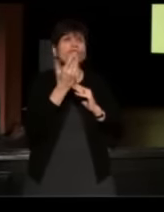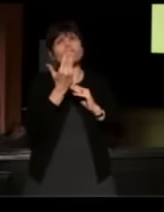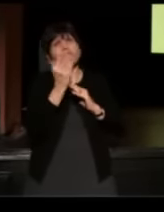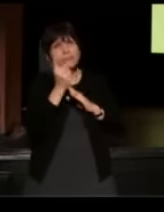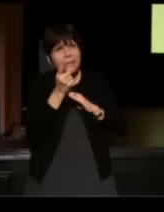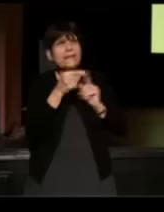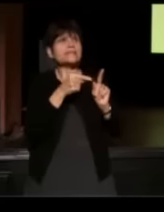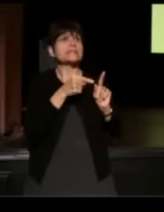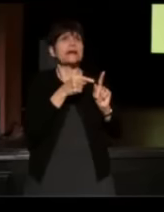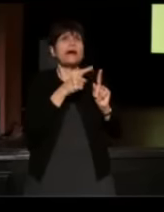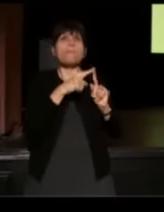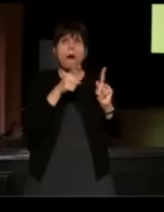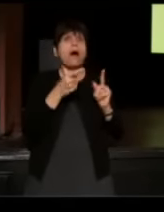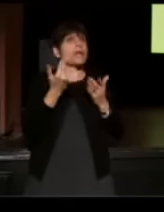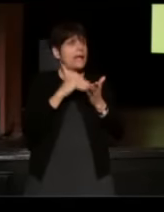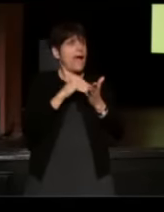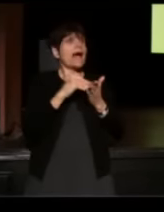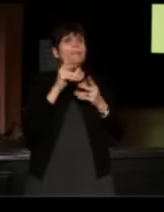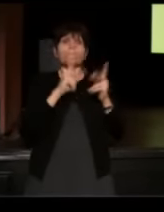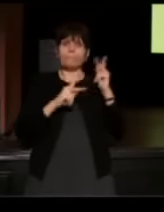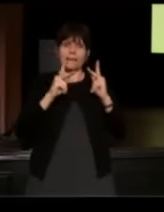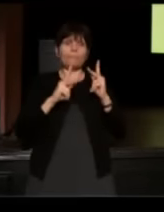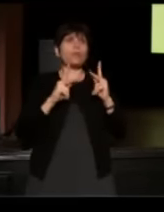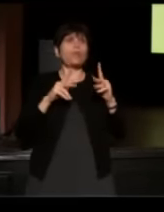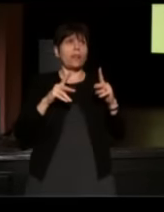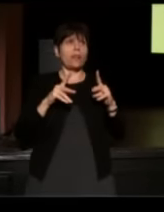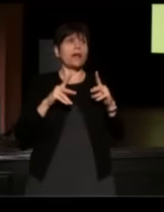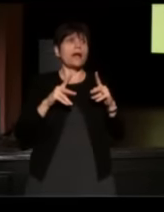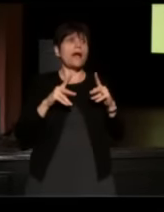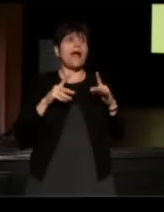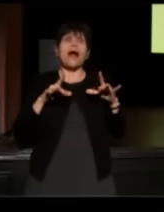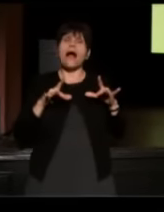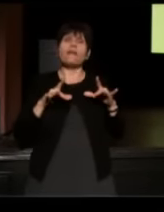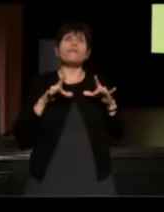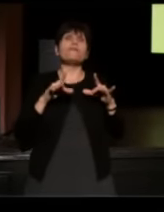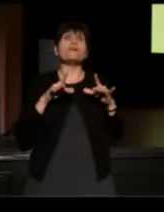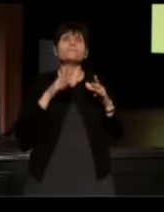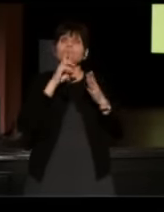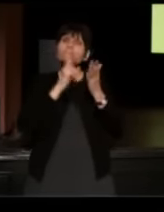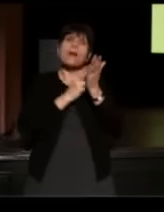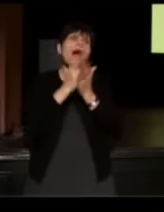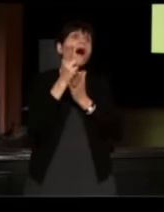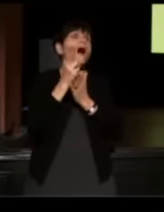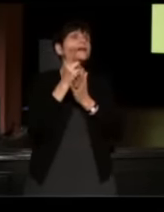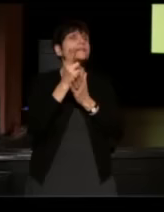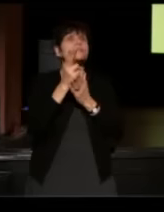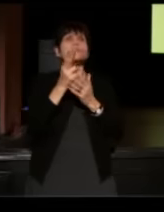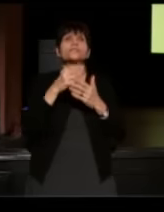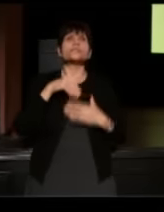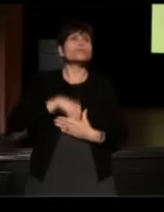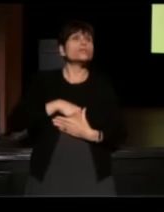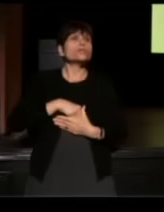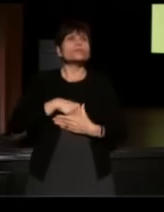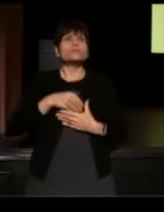but again, people have picked it up with fidelity and it's happening in schools and small towns in the Midwest